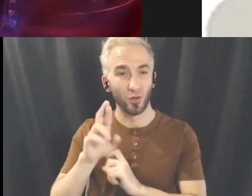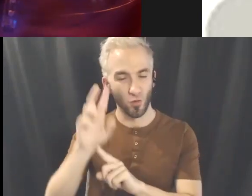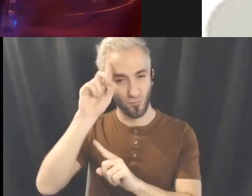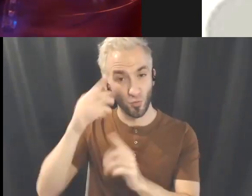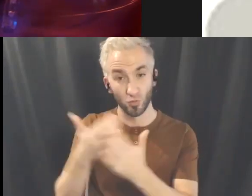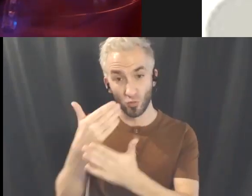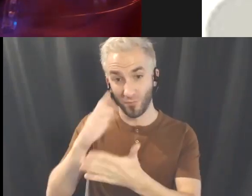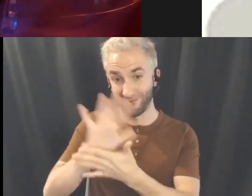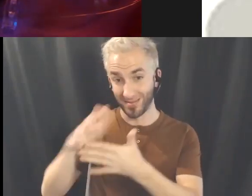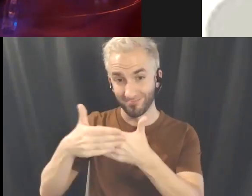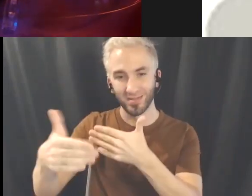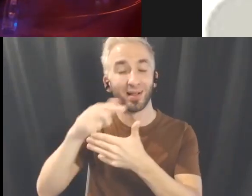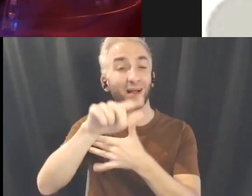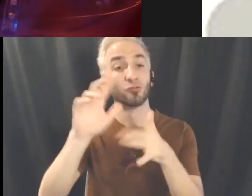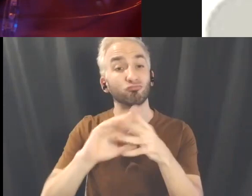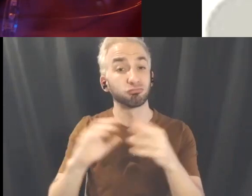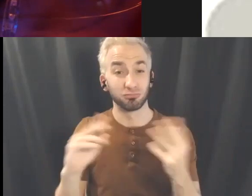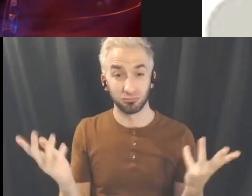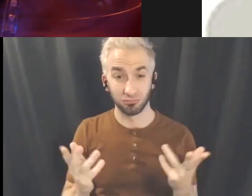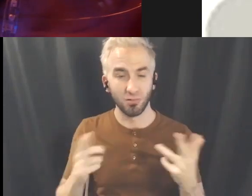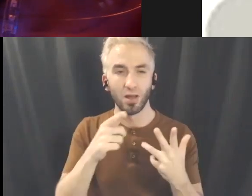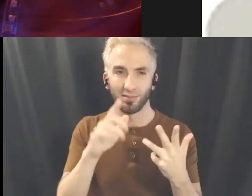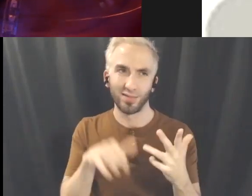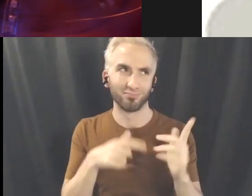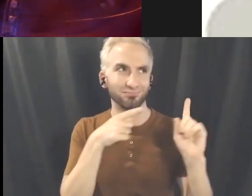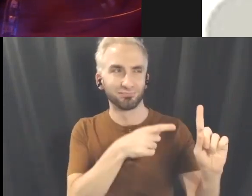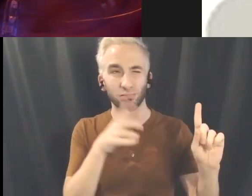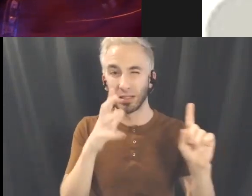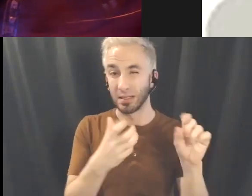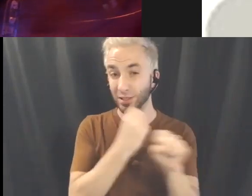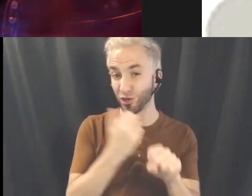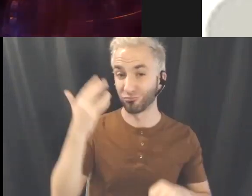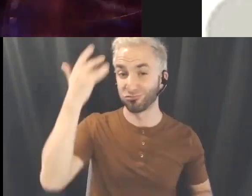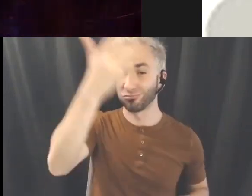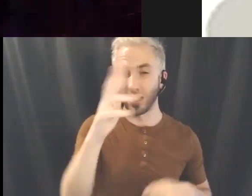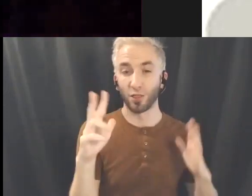The story of this is essentially set in year 3000 in a post-apocalyptic context where Kiran